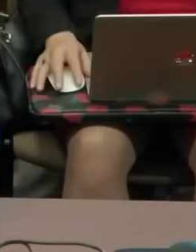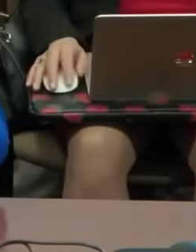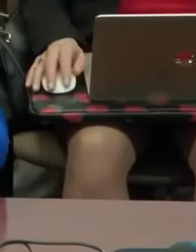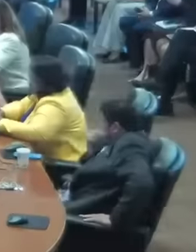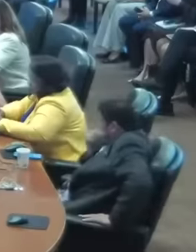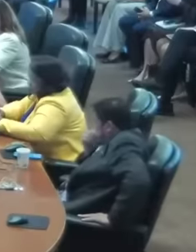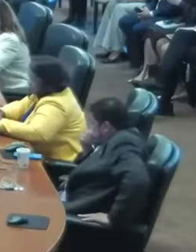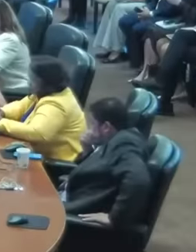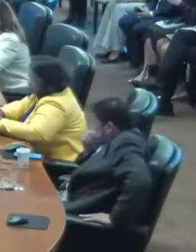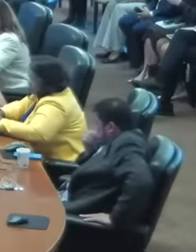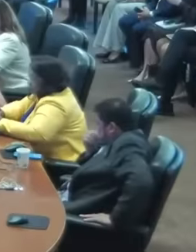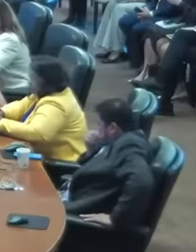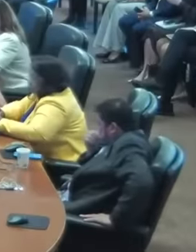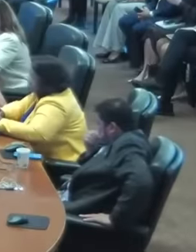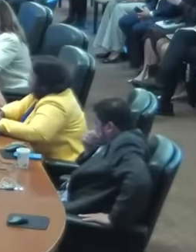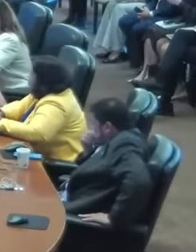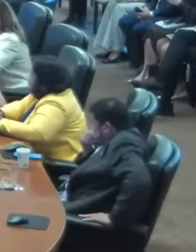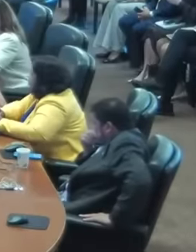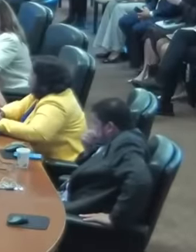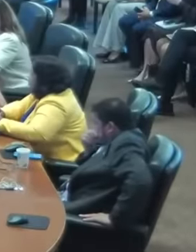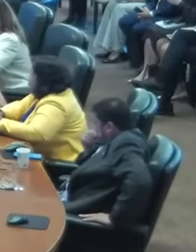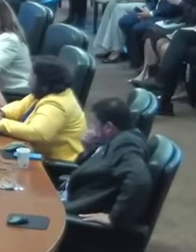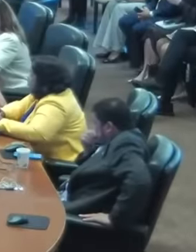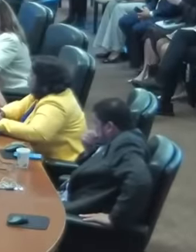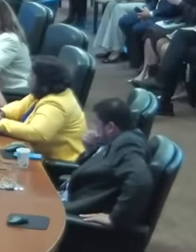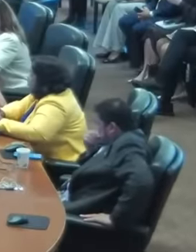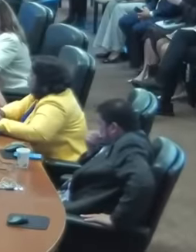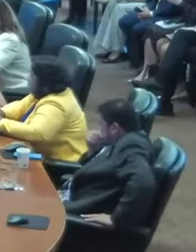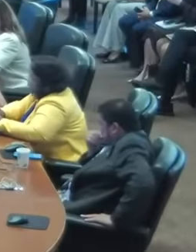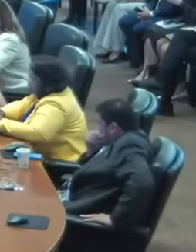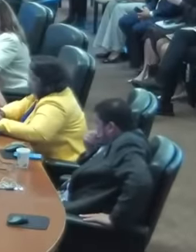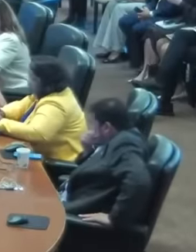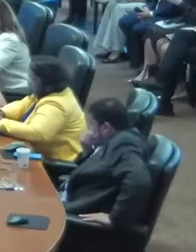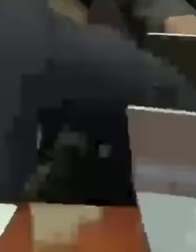ambassador